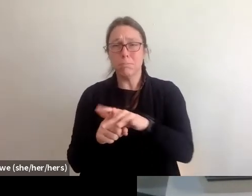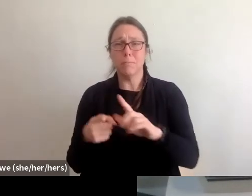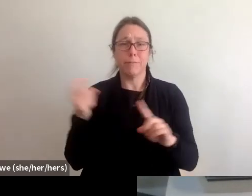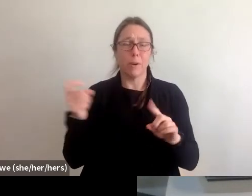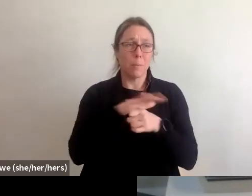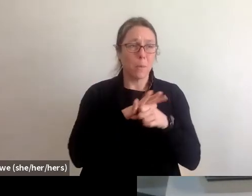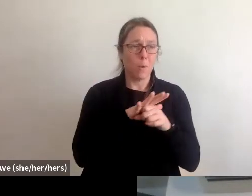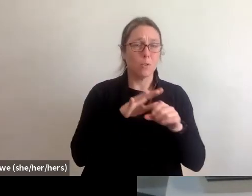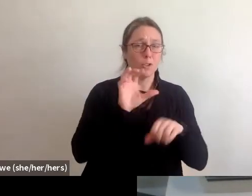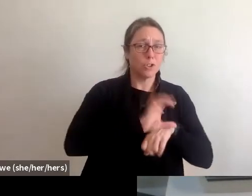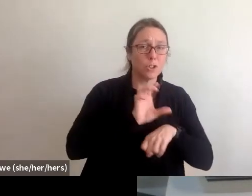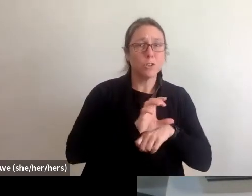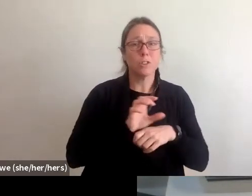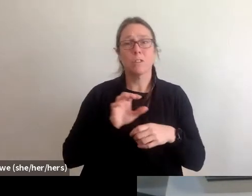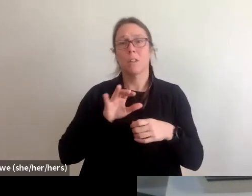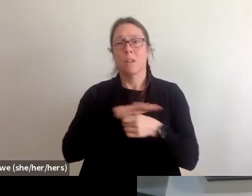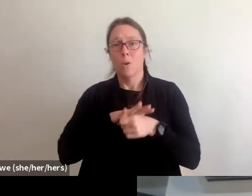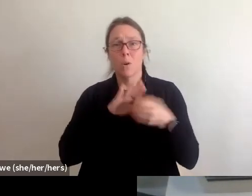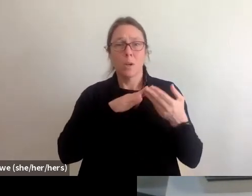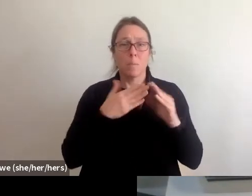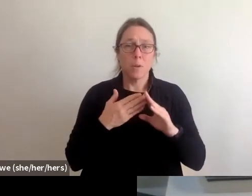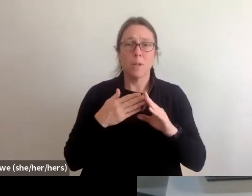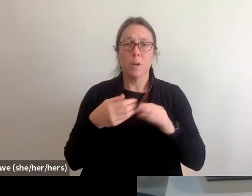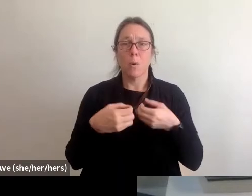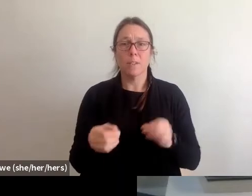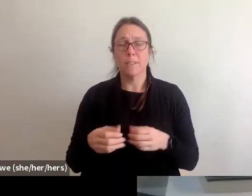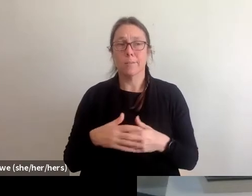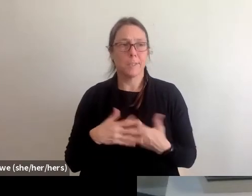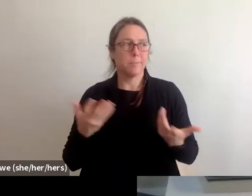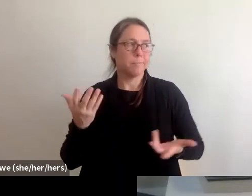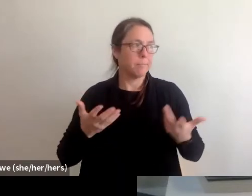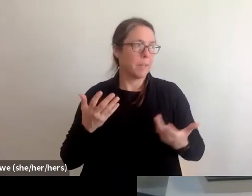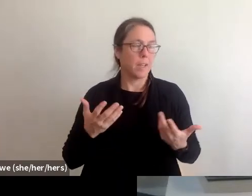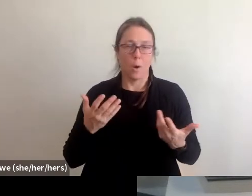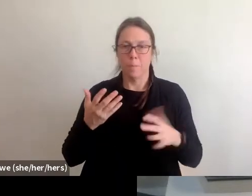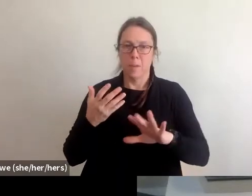and they'll, a couple of guys with chainsaws will be able to clear the road a little bit quicker